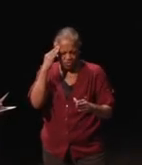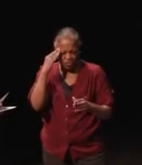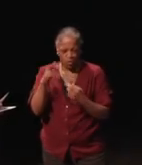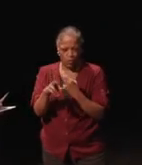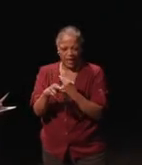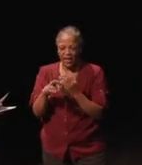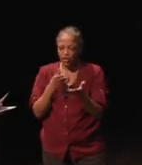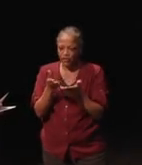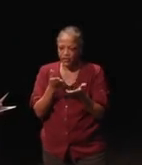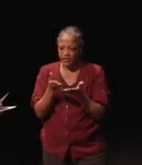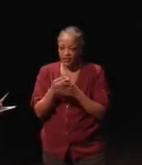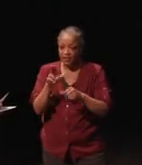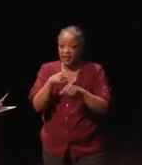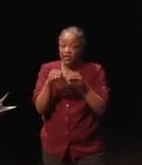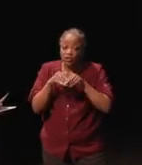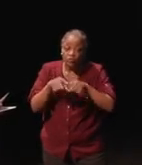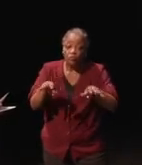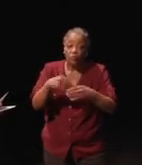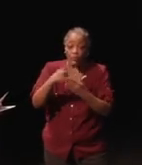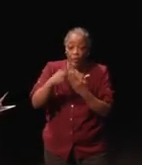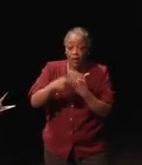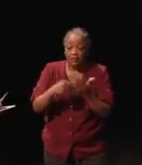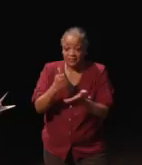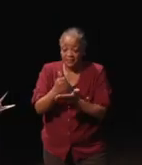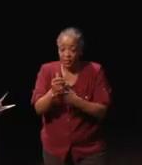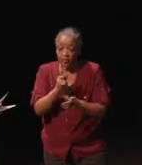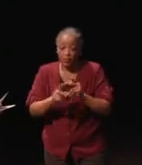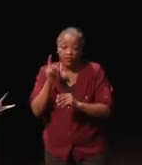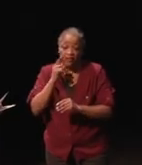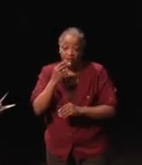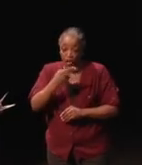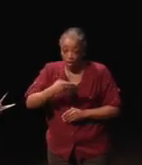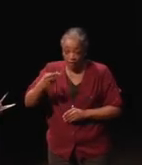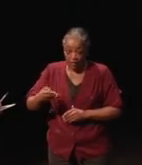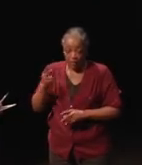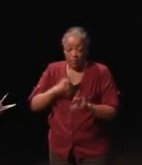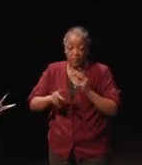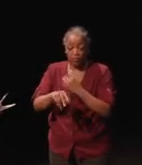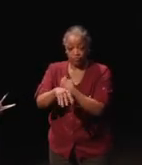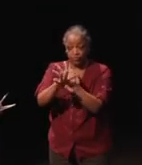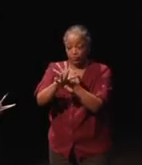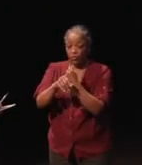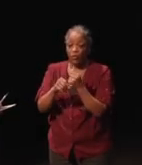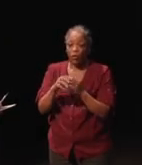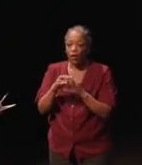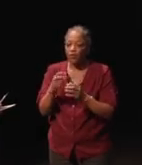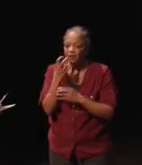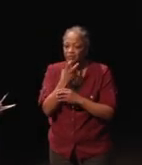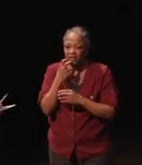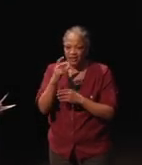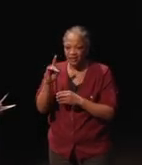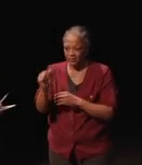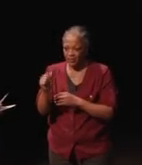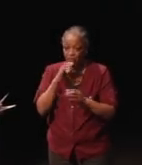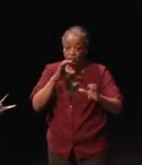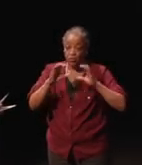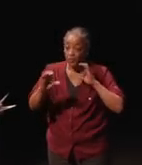nationwide program that enables people who are deaf and hard of hearing and who speech disabilities to communicate through